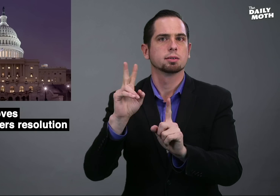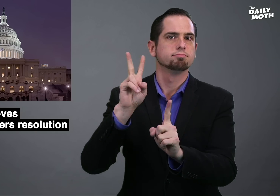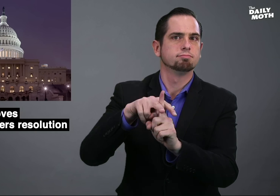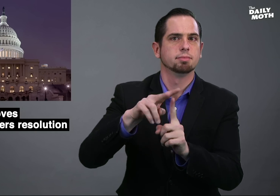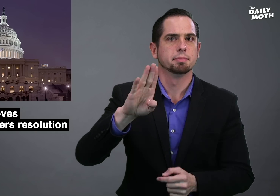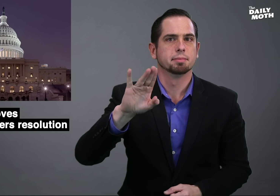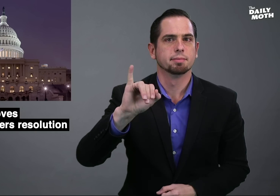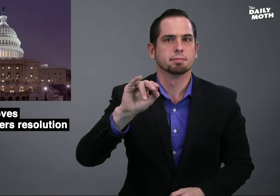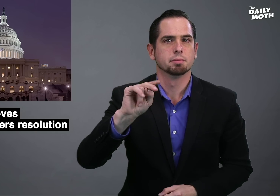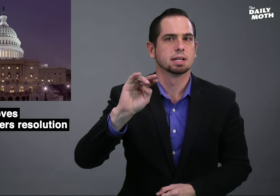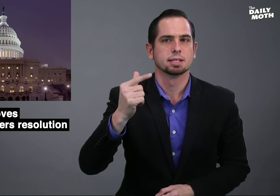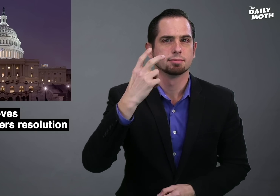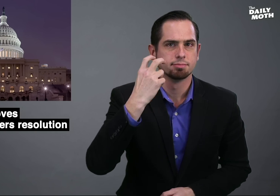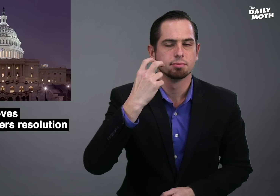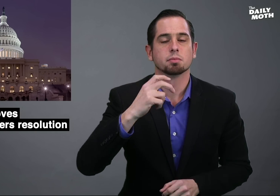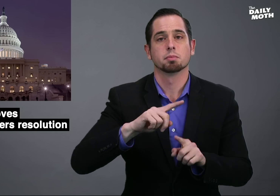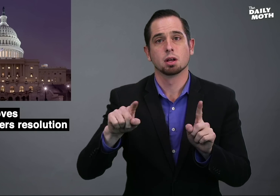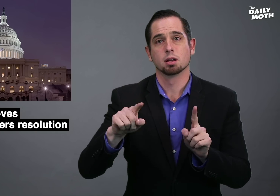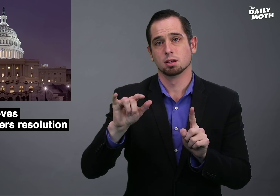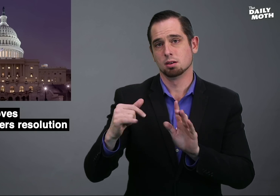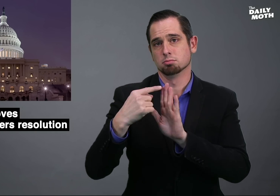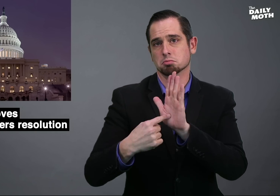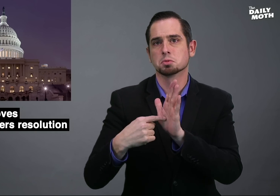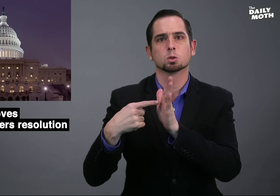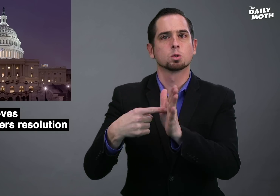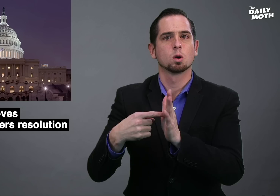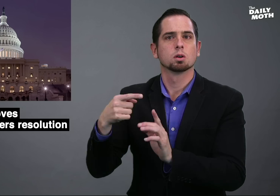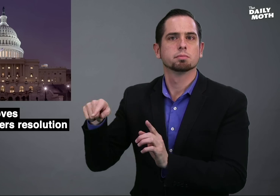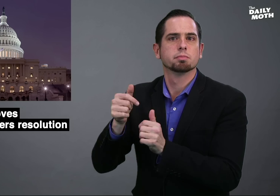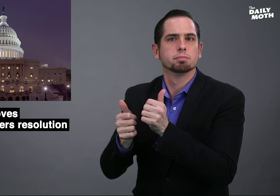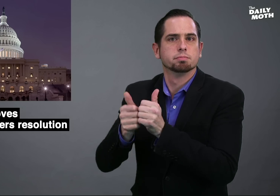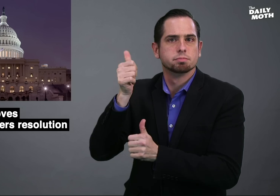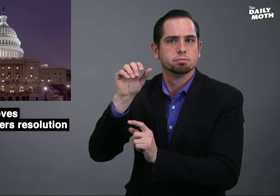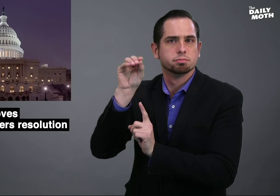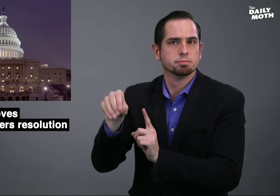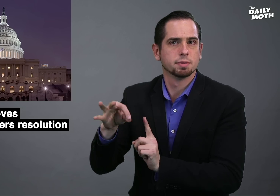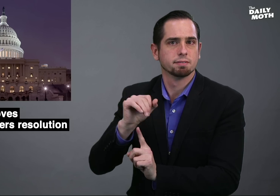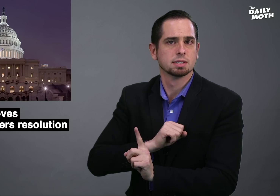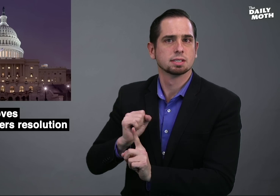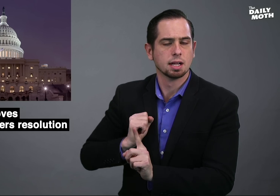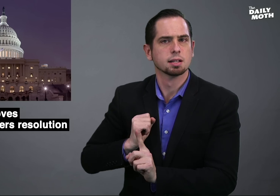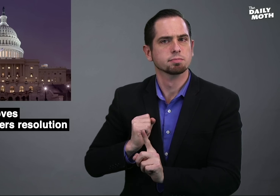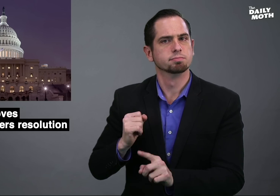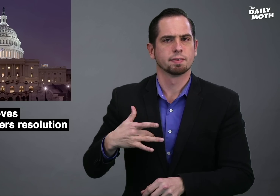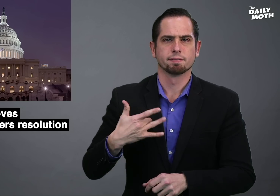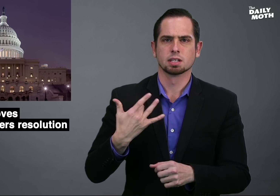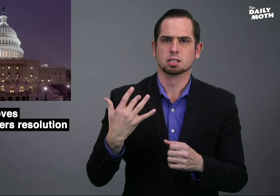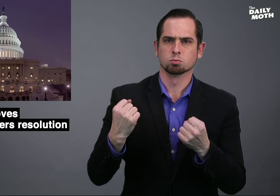binding, but it shows that the majority of the Senate feels